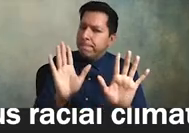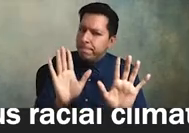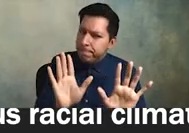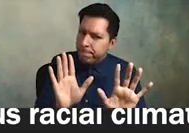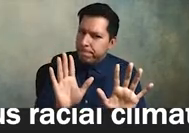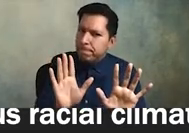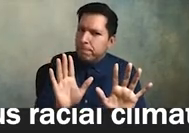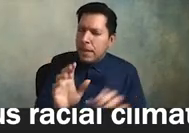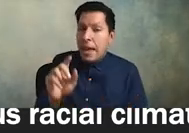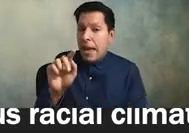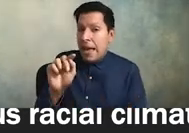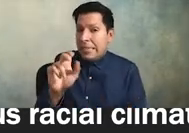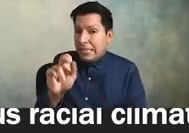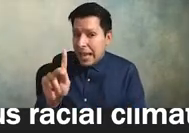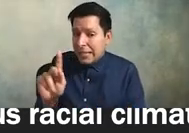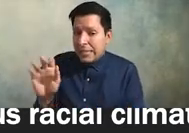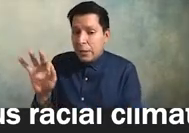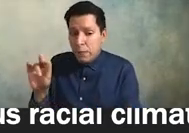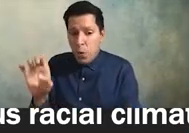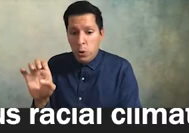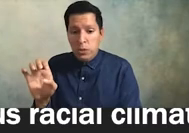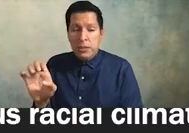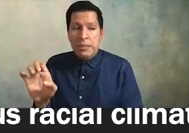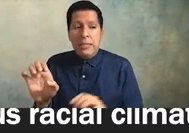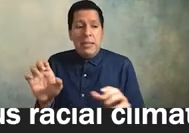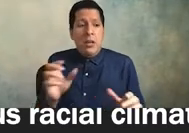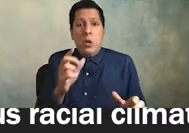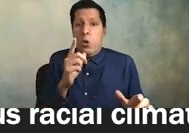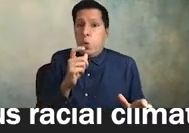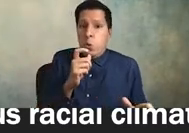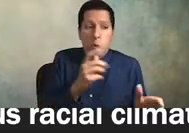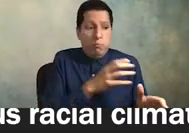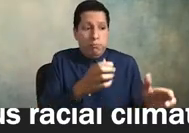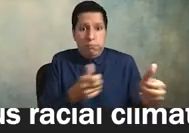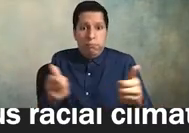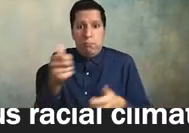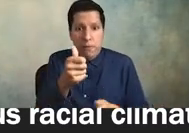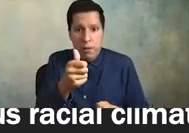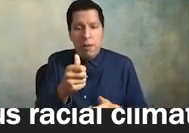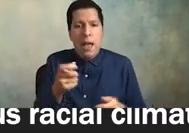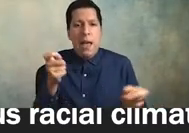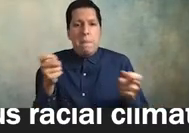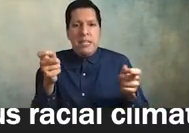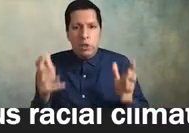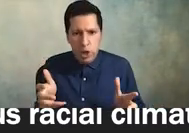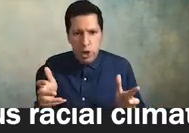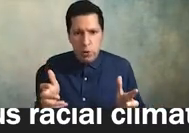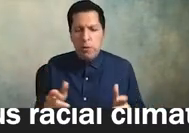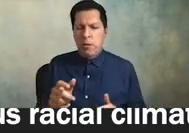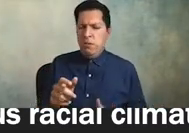task force gets commissioned by an administrator and they're supposed to spend a year working on